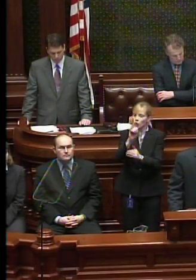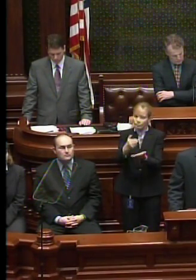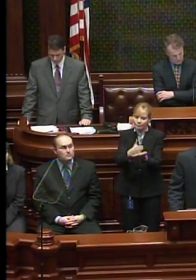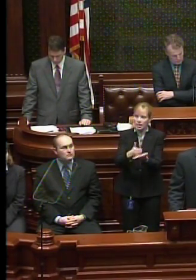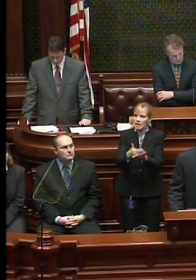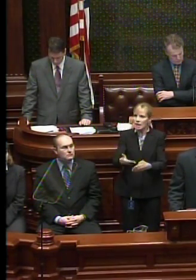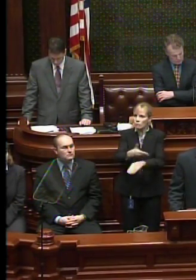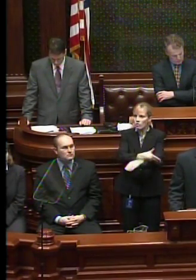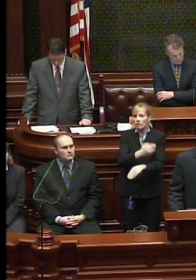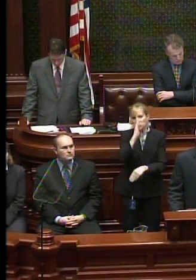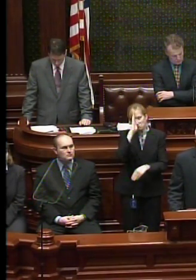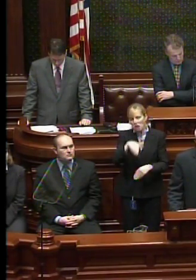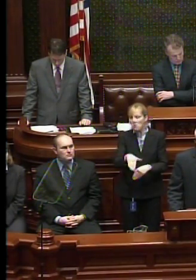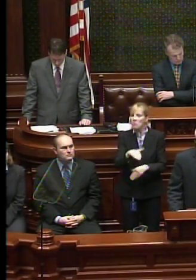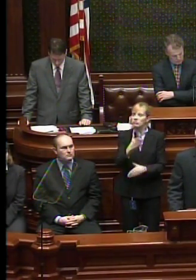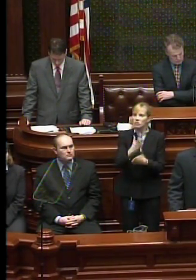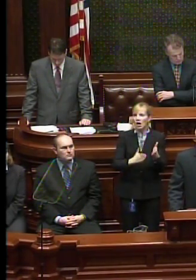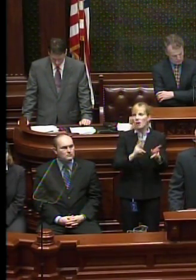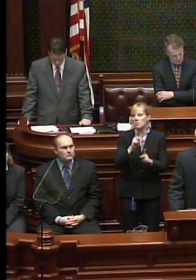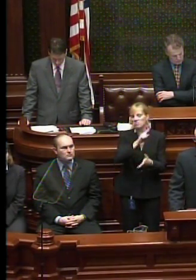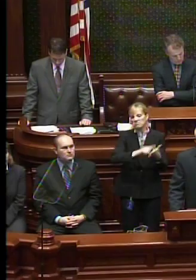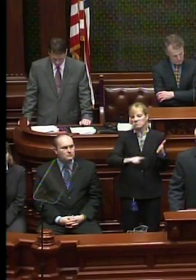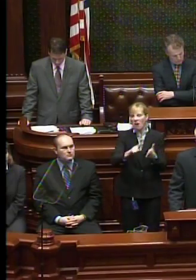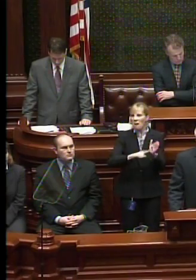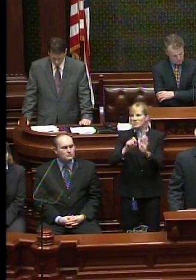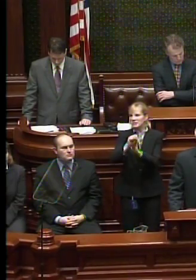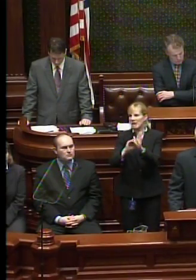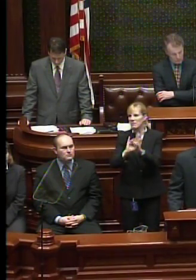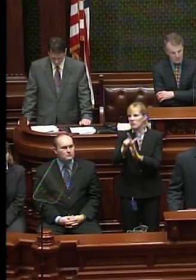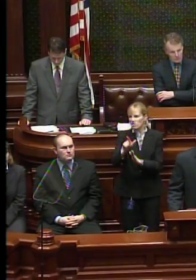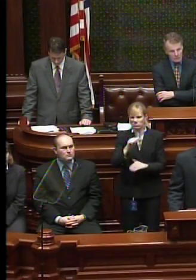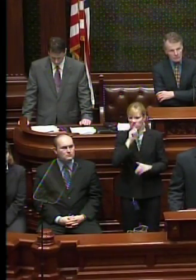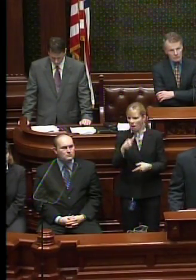Again, I know there are some critics who say that the State of Illinois should not borrow